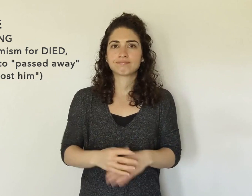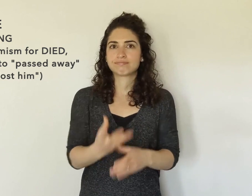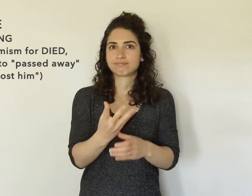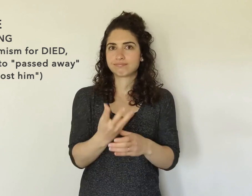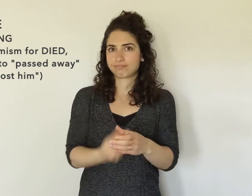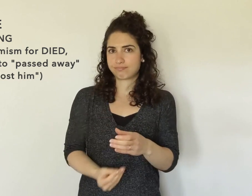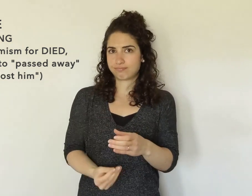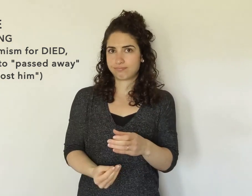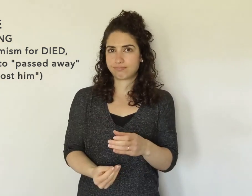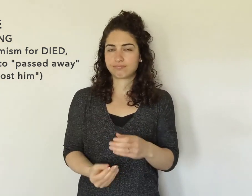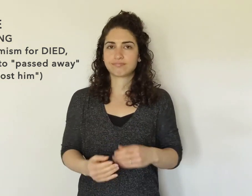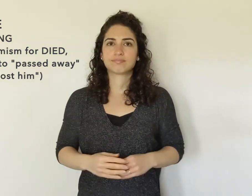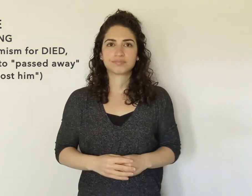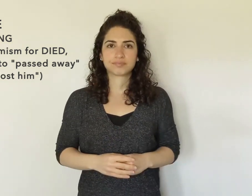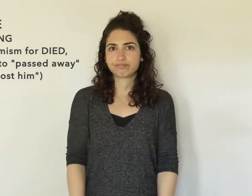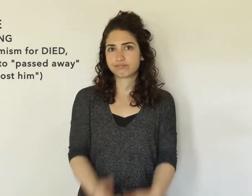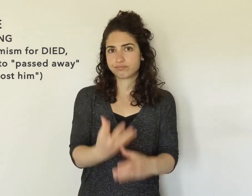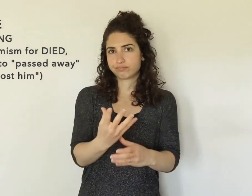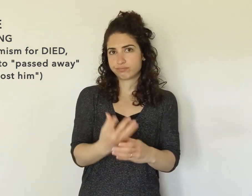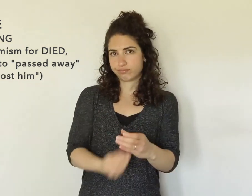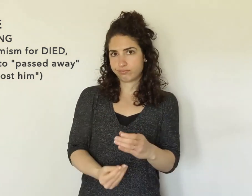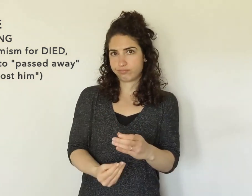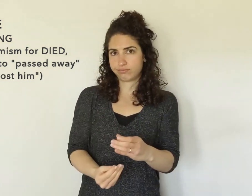GONE